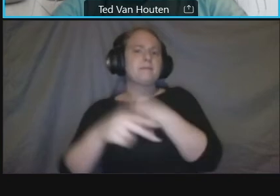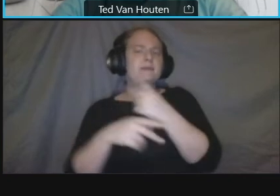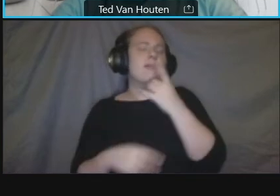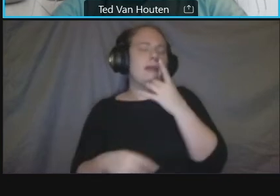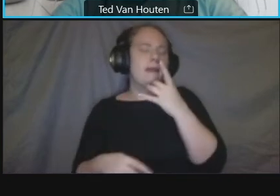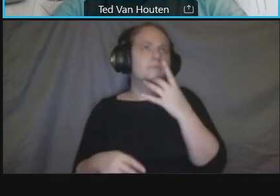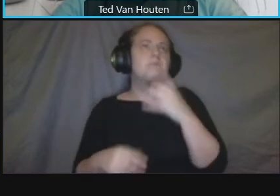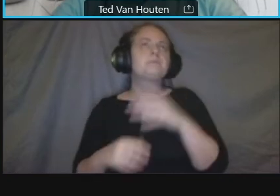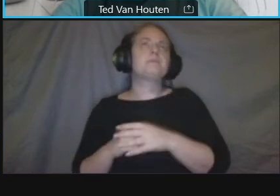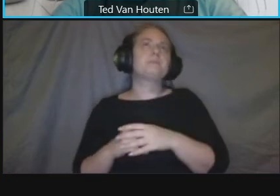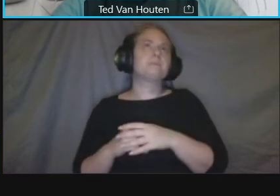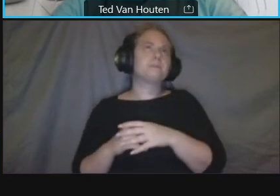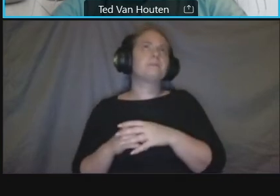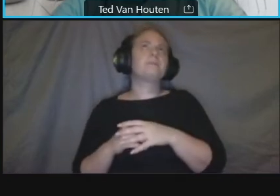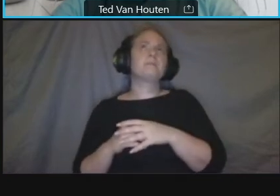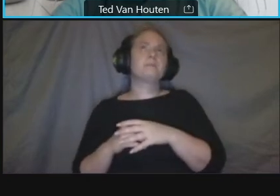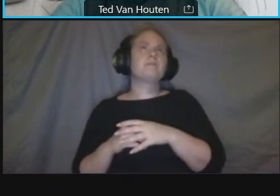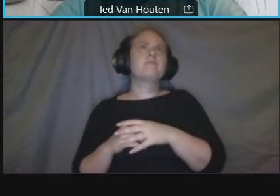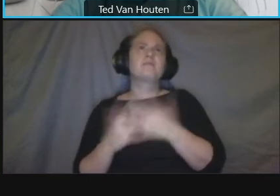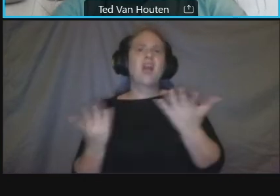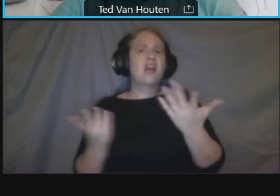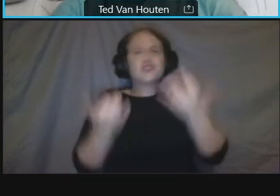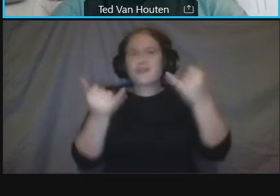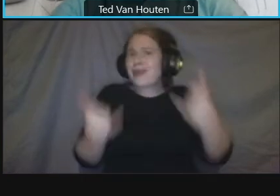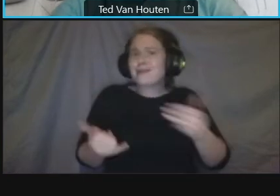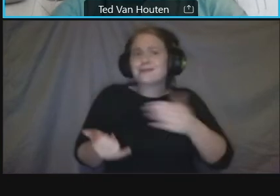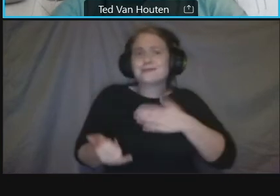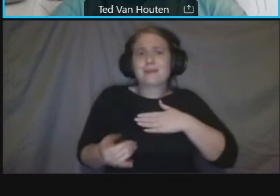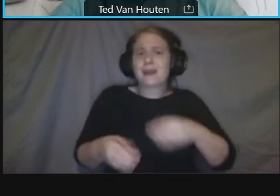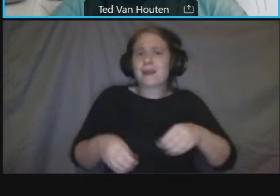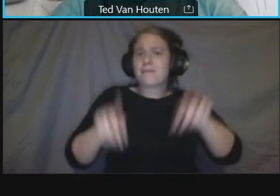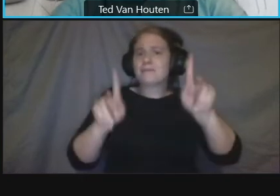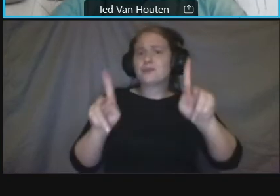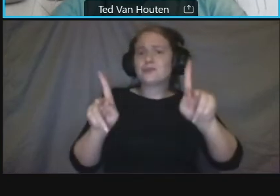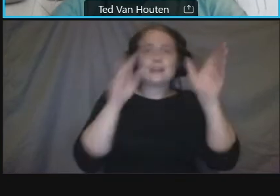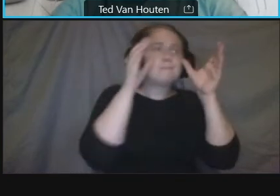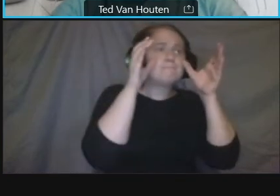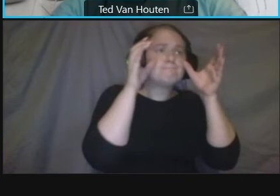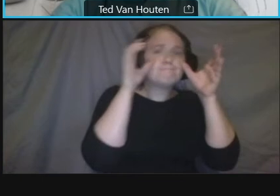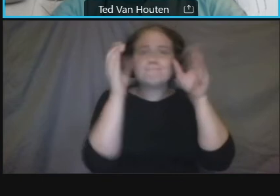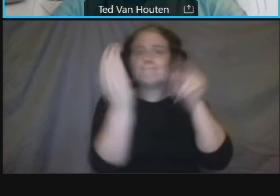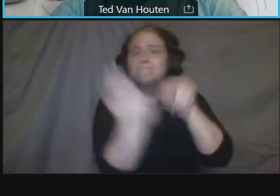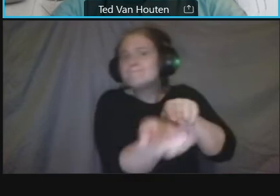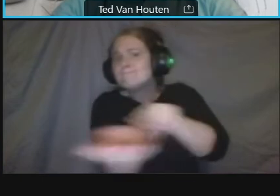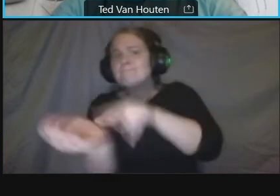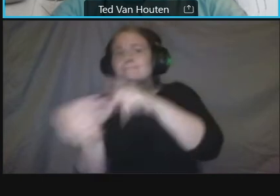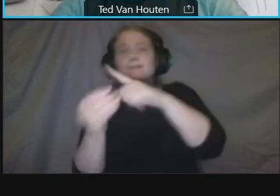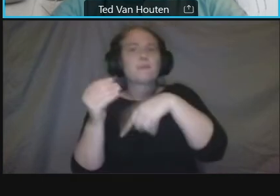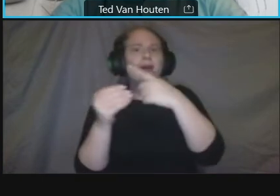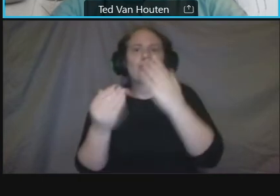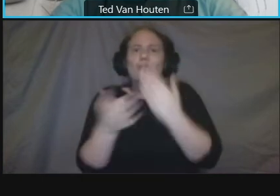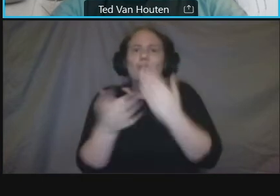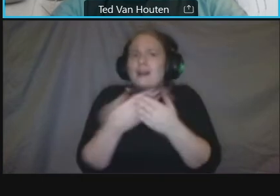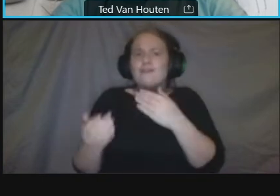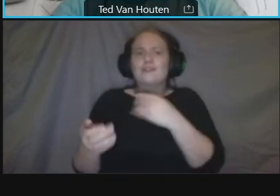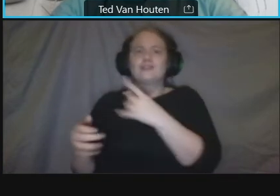of things so i think what we want to hear is if there's a preference for um one type of lighting